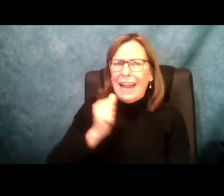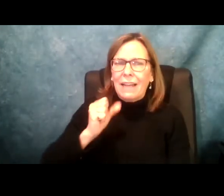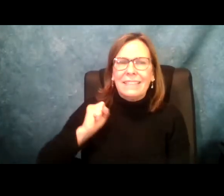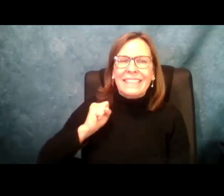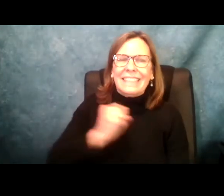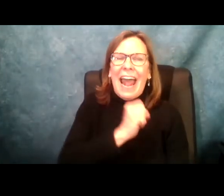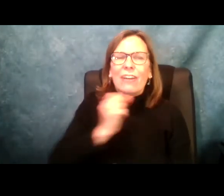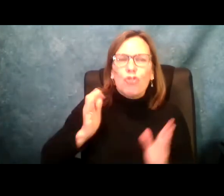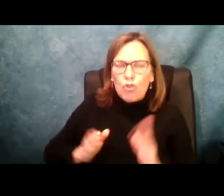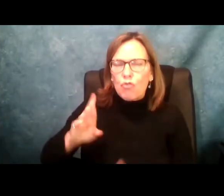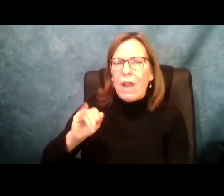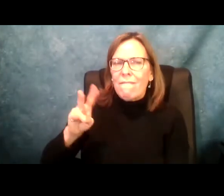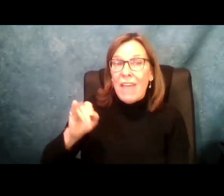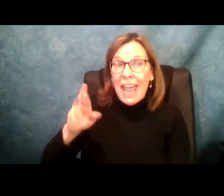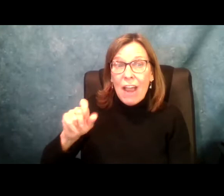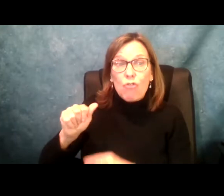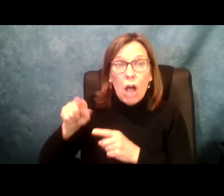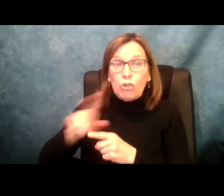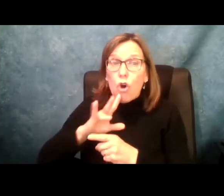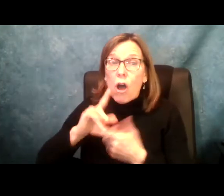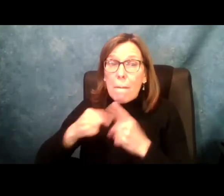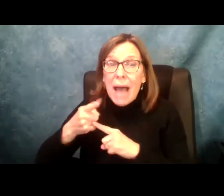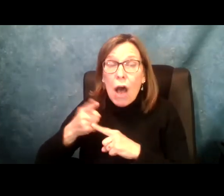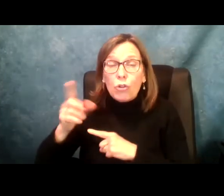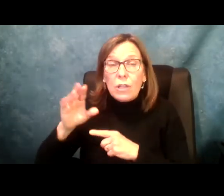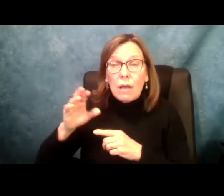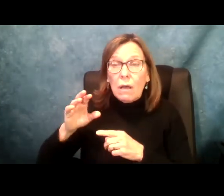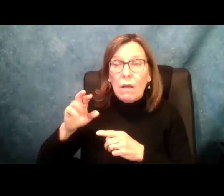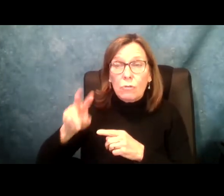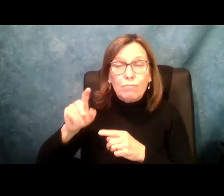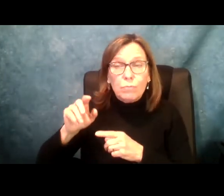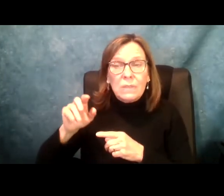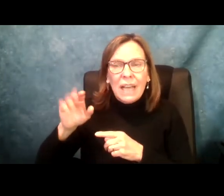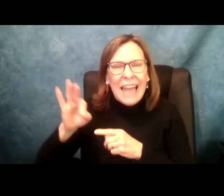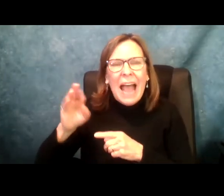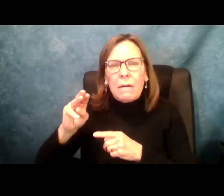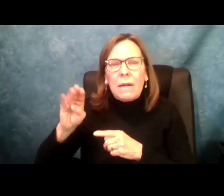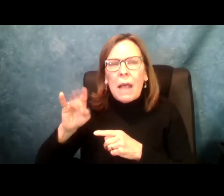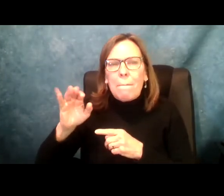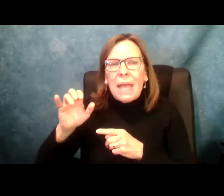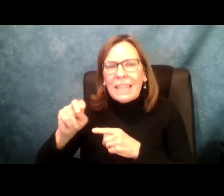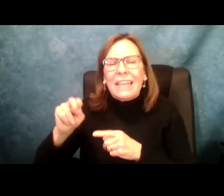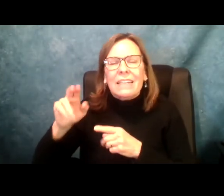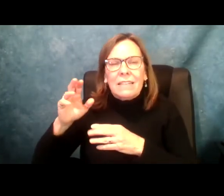home care. Senator